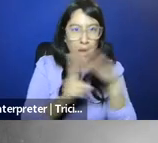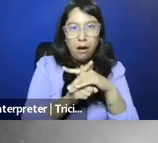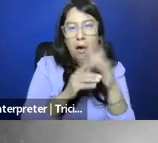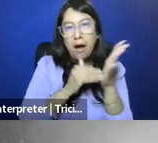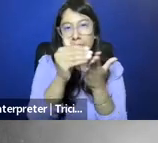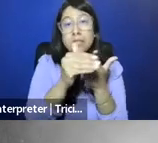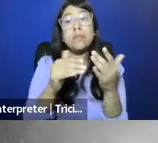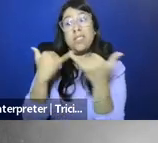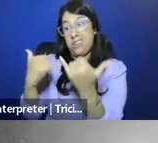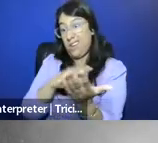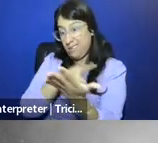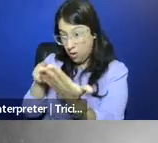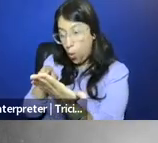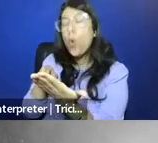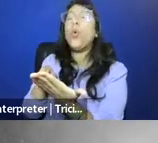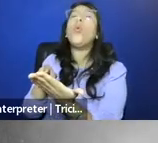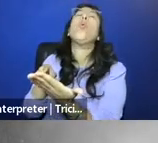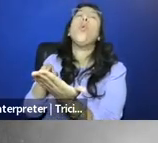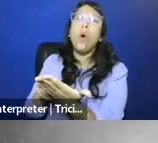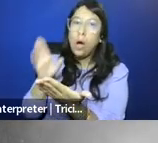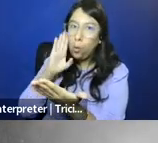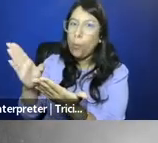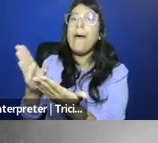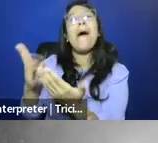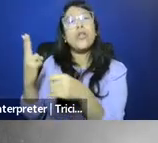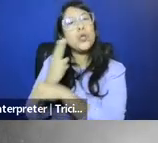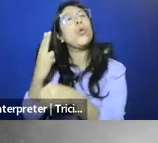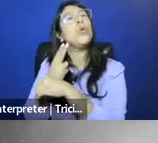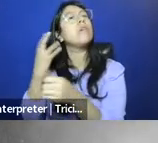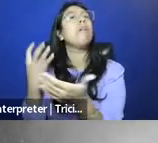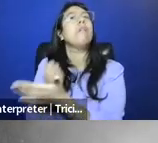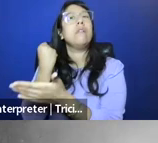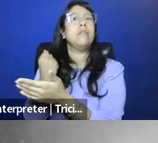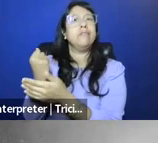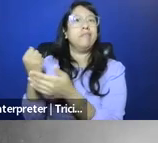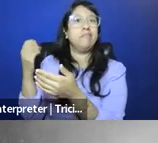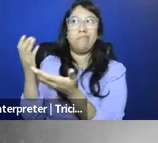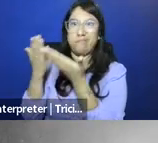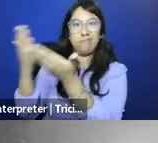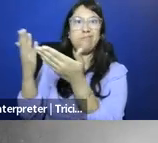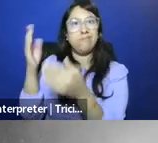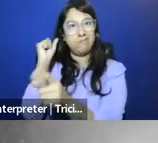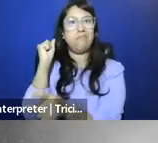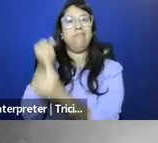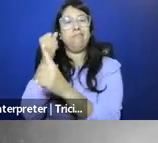but rather, it looks like a series of ticking time bombs. In just the last two years, the Comstock Act has been cited